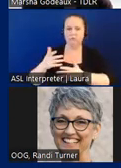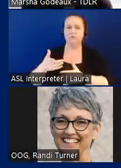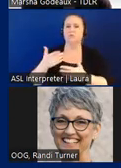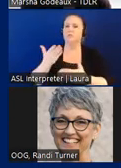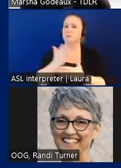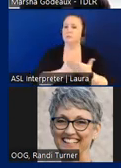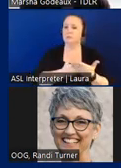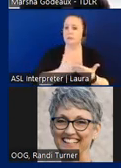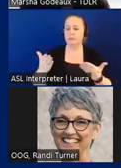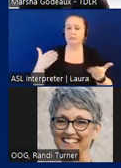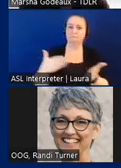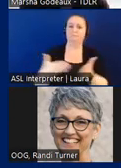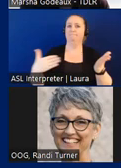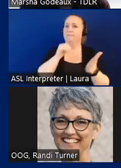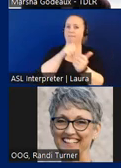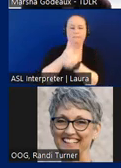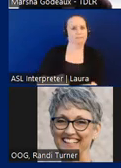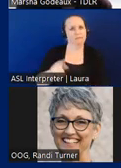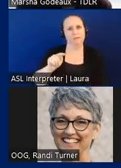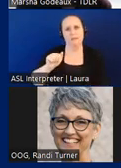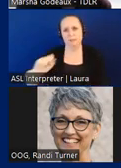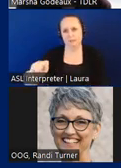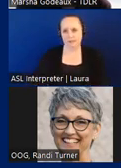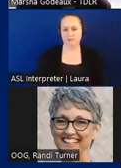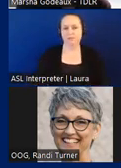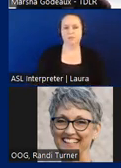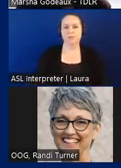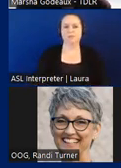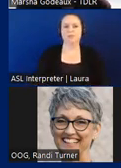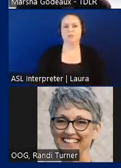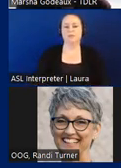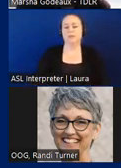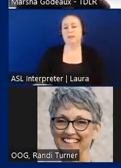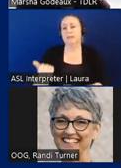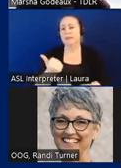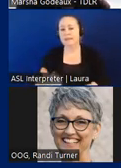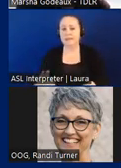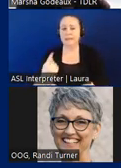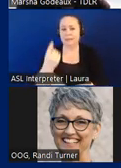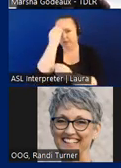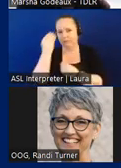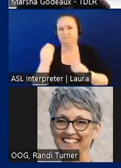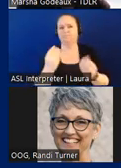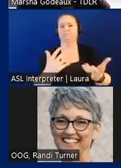in violation with the texas accessibility standards anyone can notify tdlr of such issues